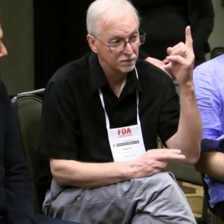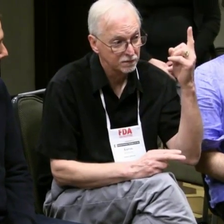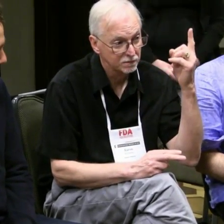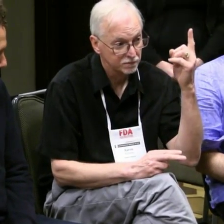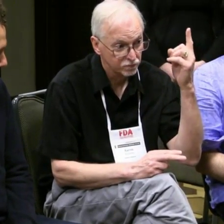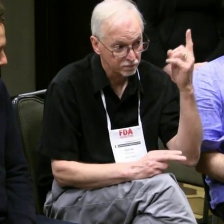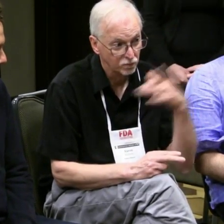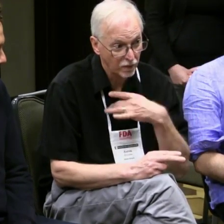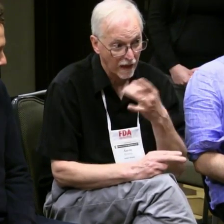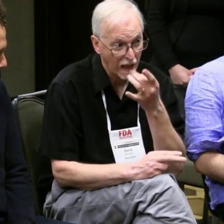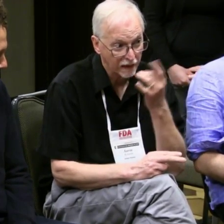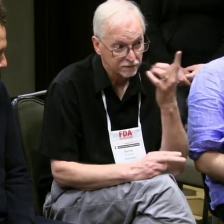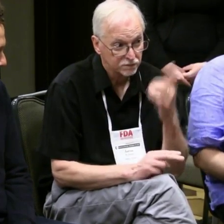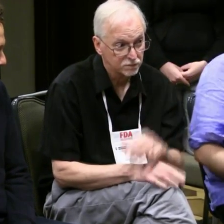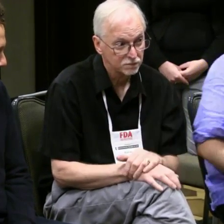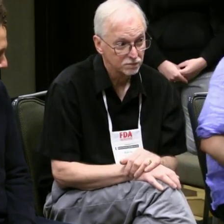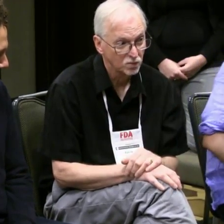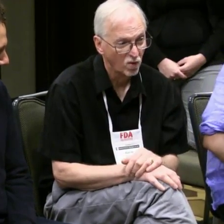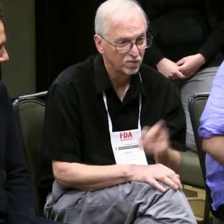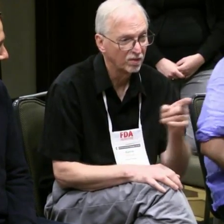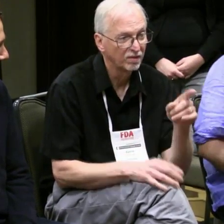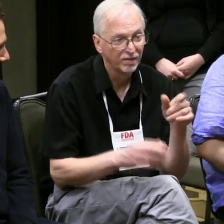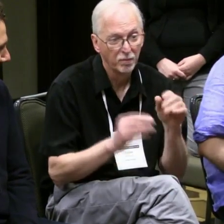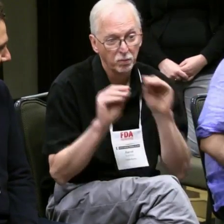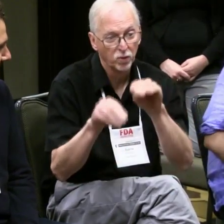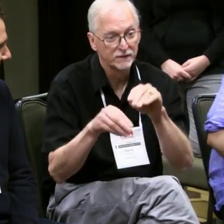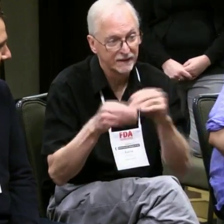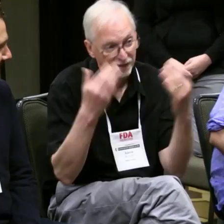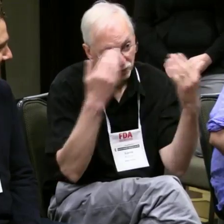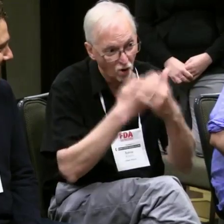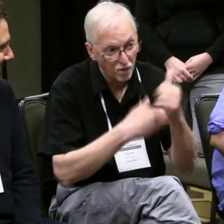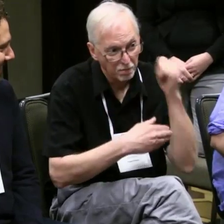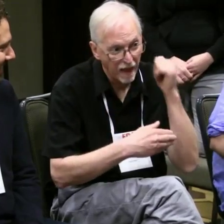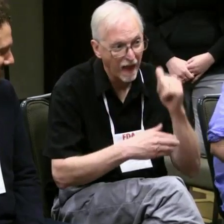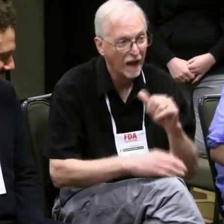(translator) We're like moths to the light. We like light.